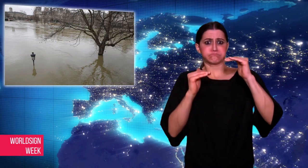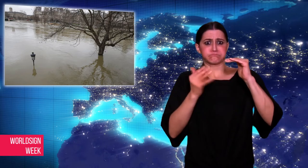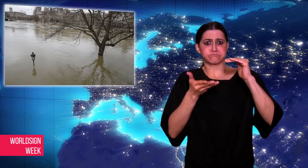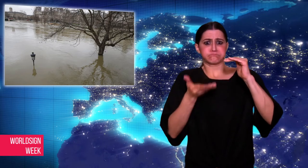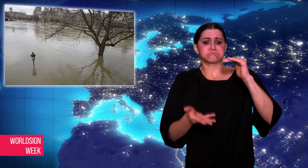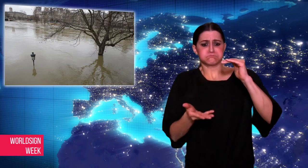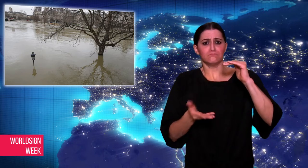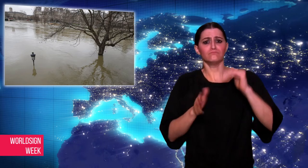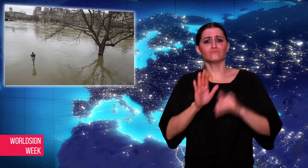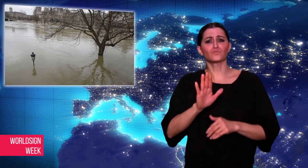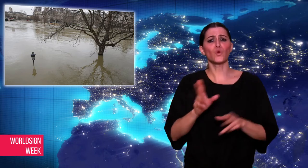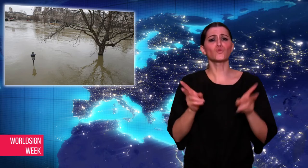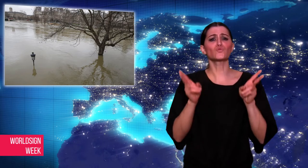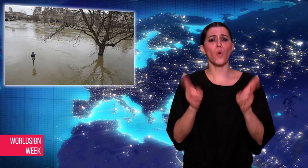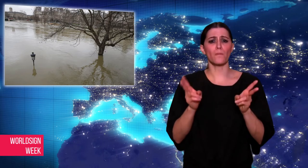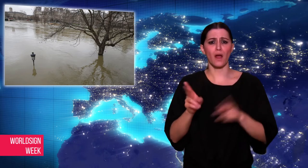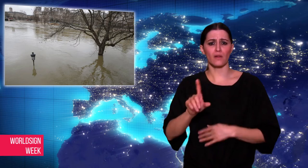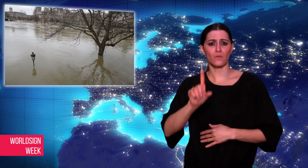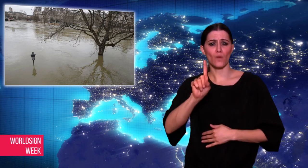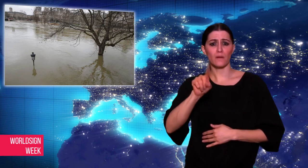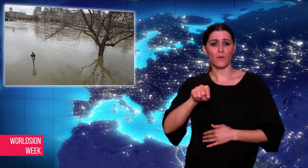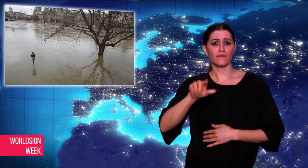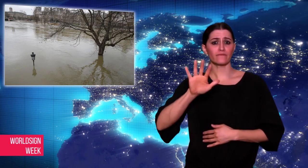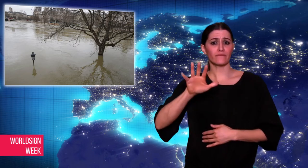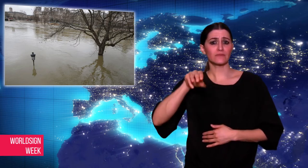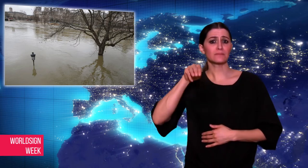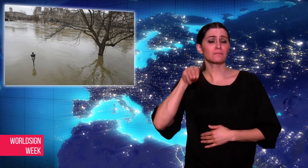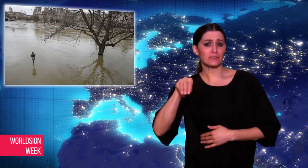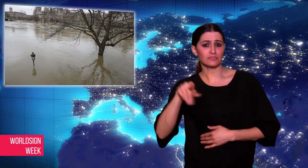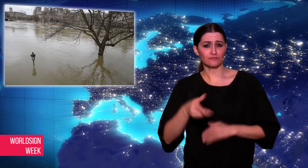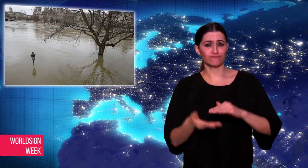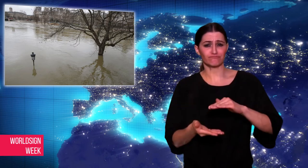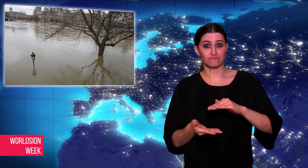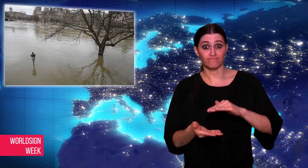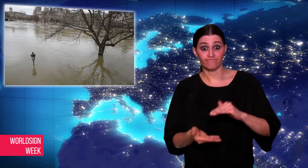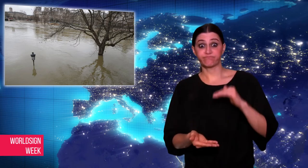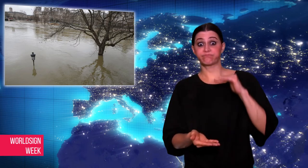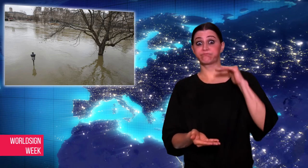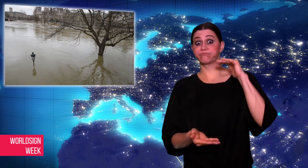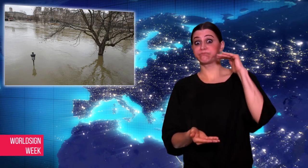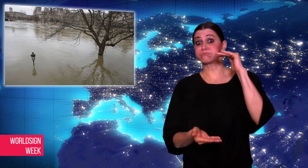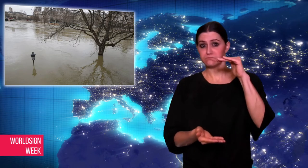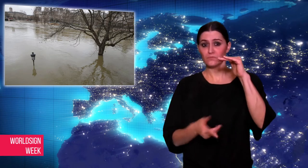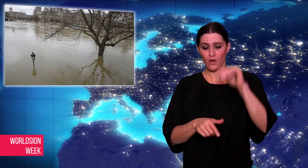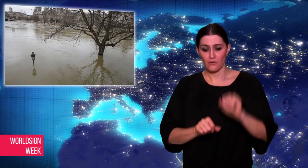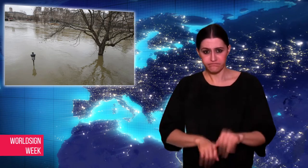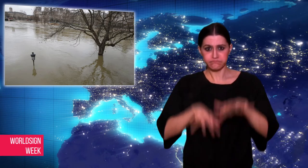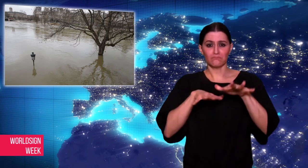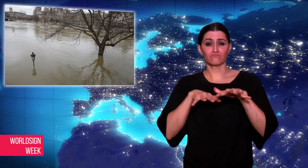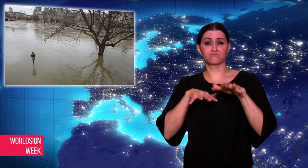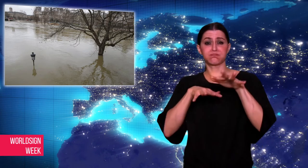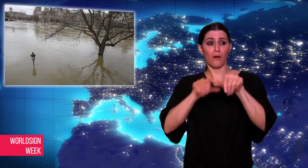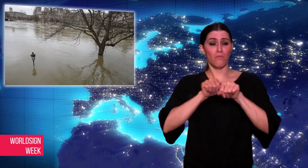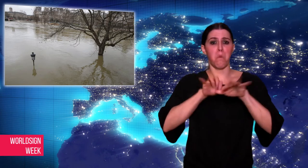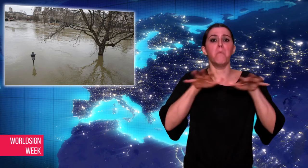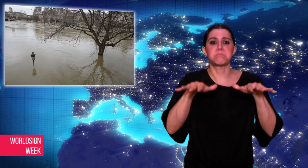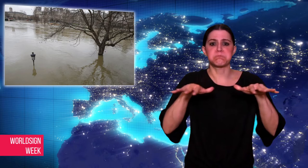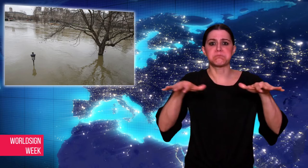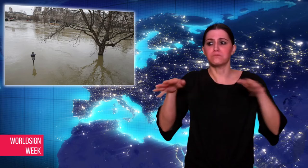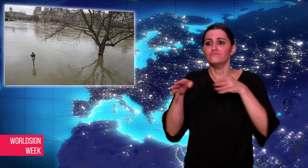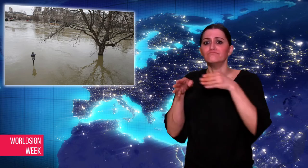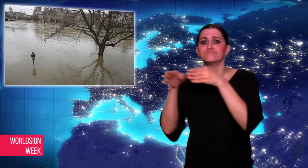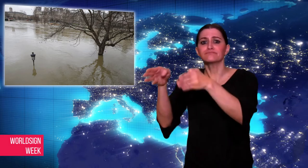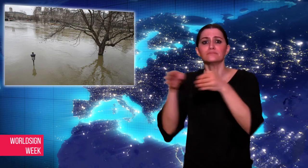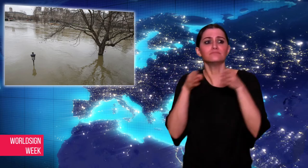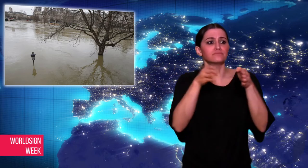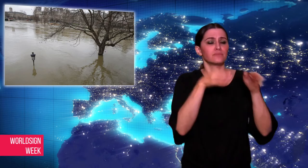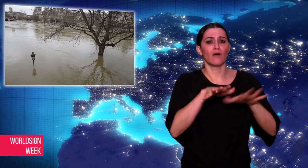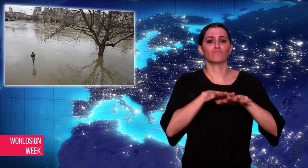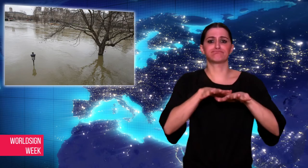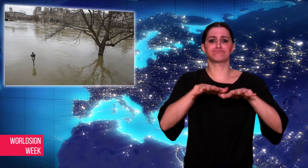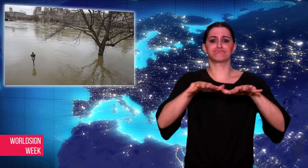significantly higher than average of